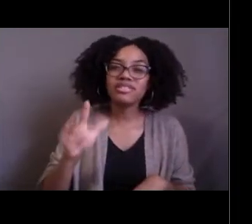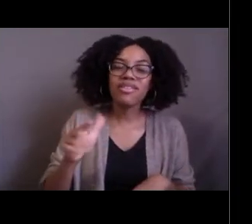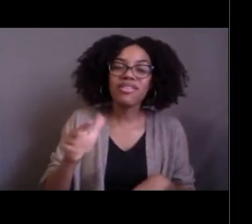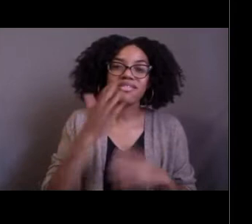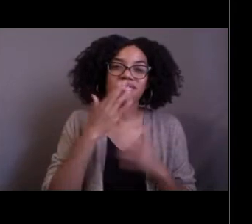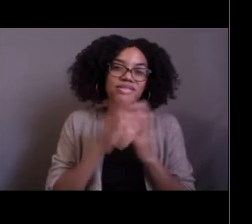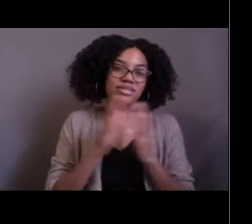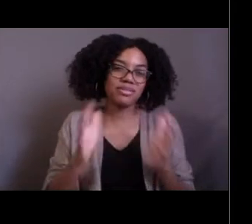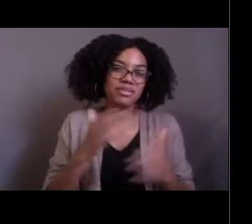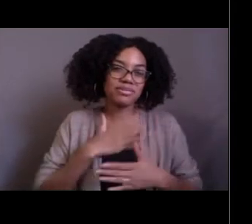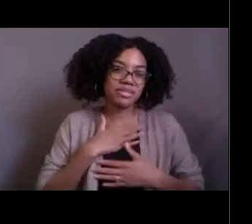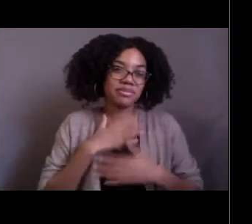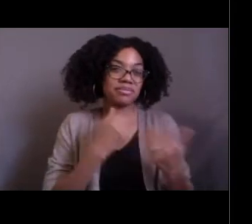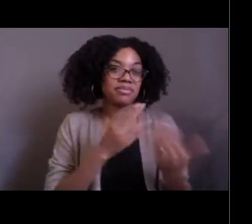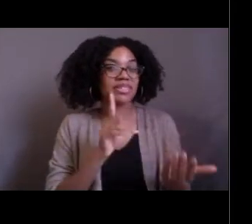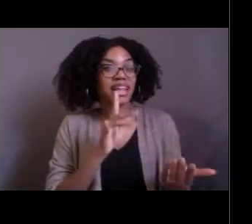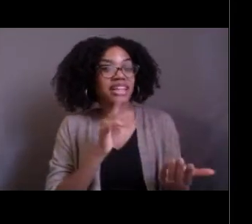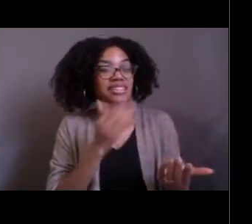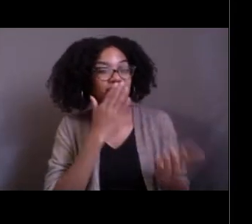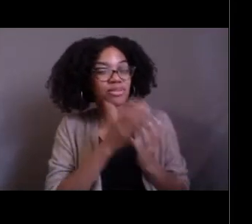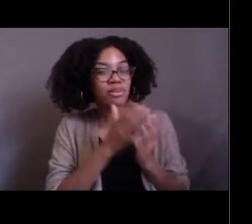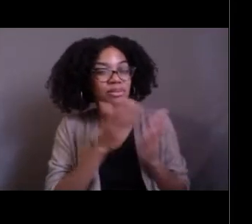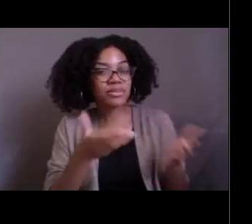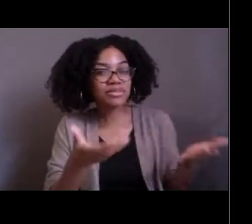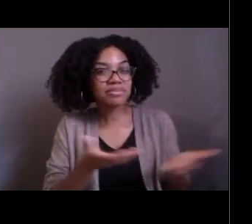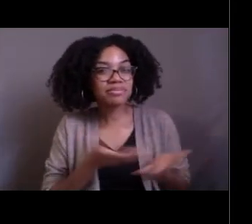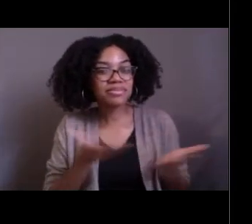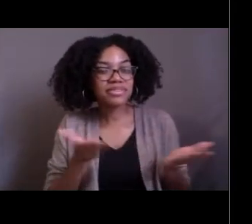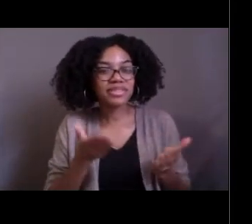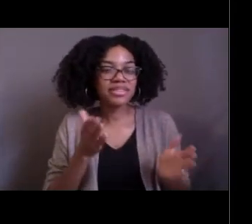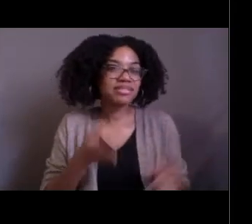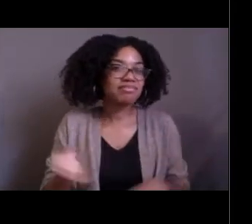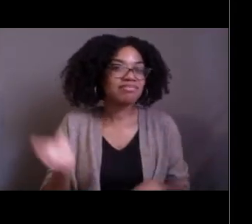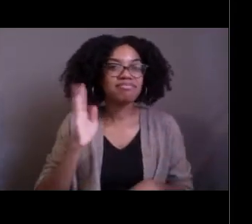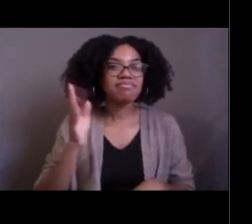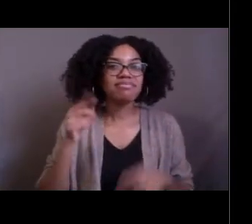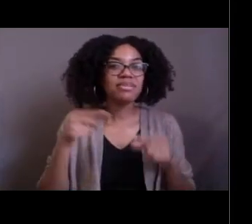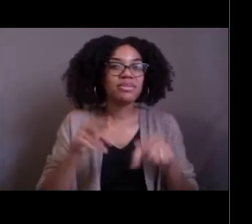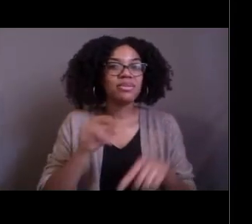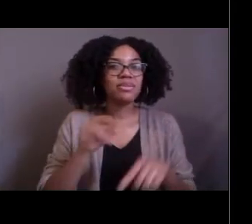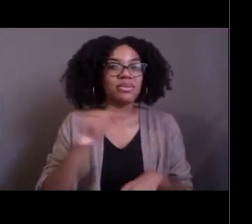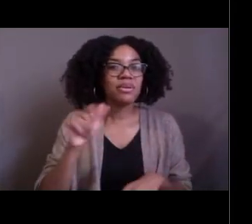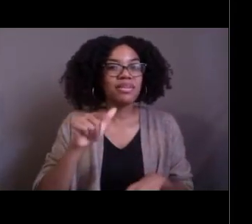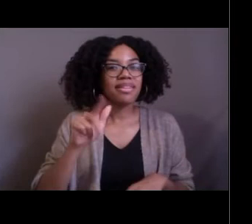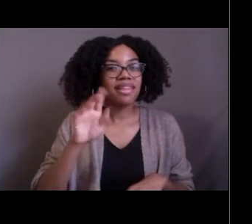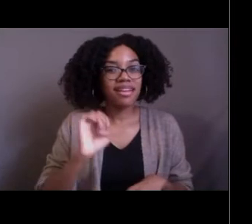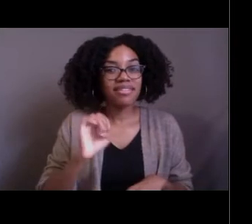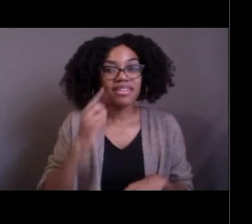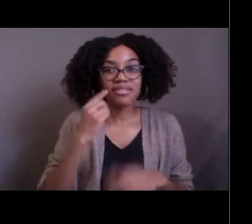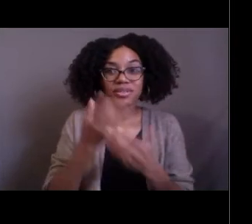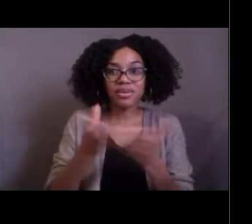Kasey, thank you for being a guest on NOAA live. So glad to have you and for our viewers, see you next week.